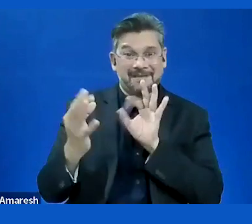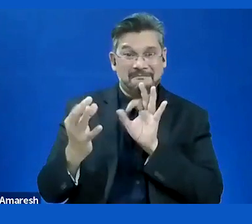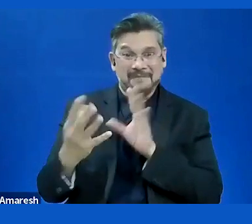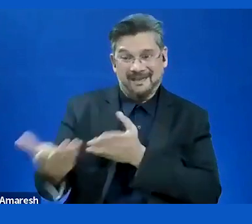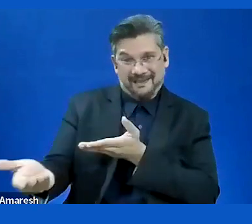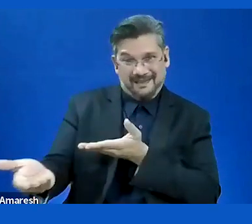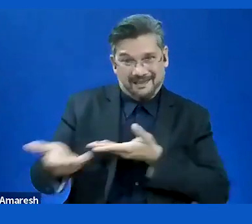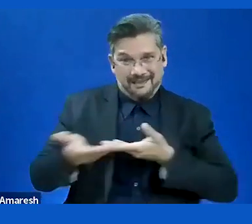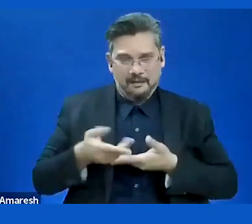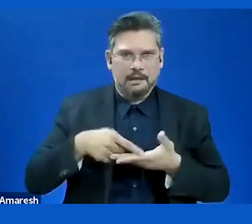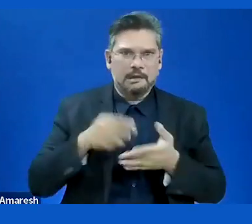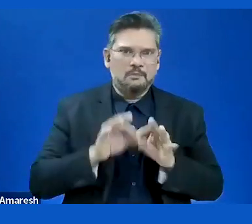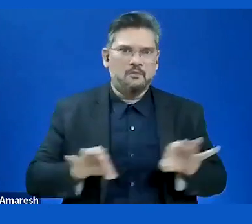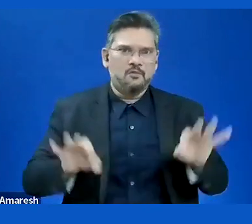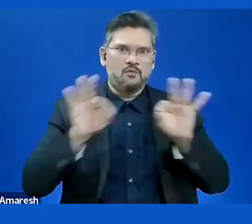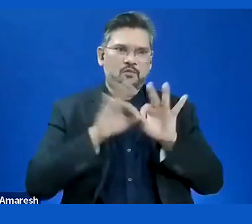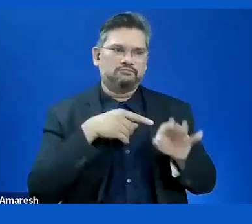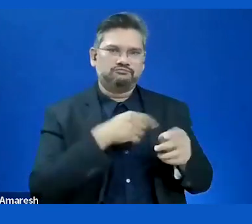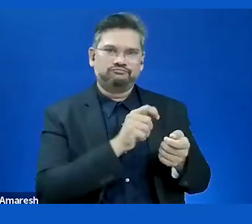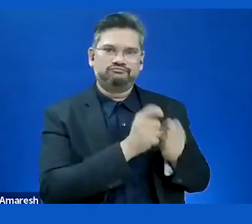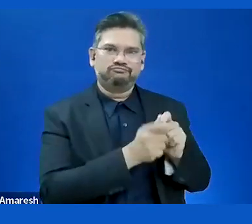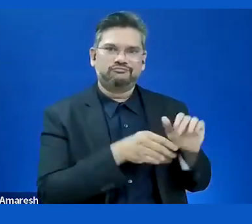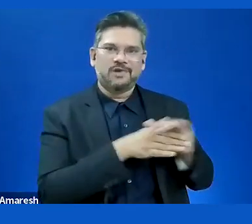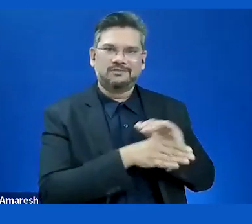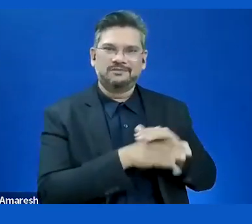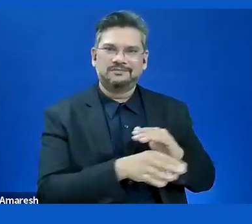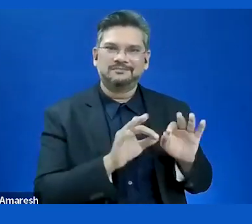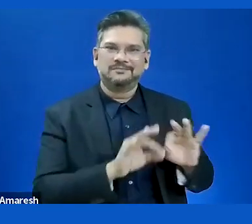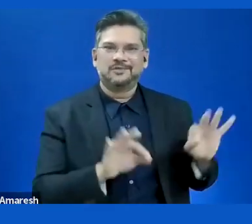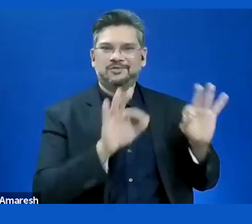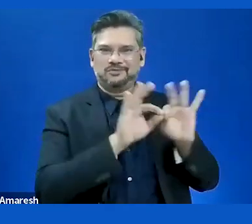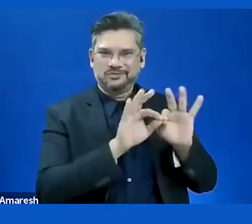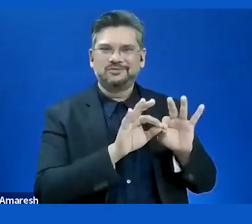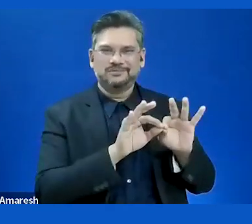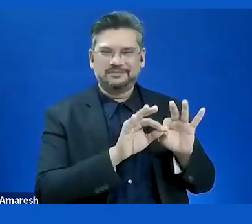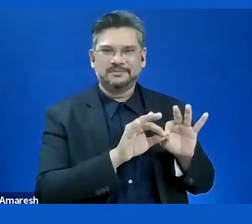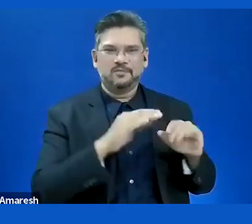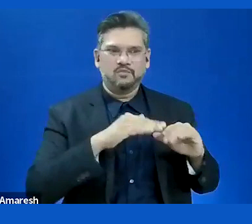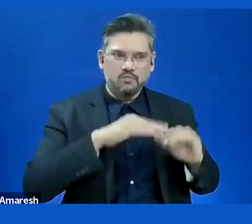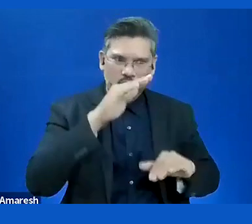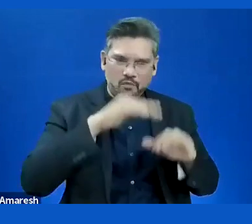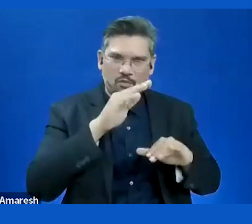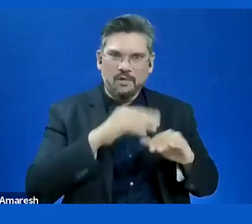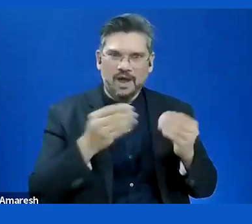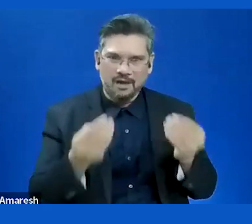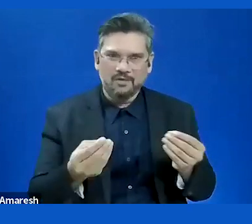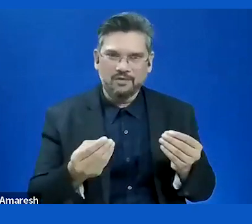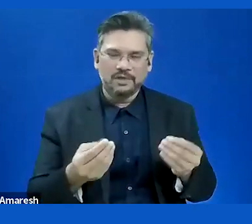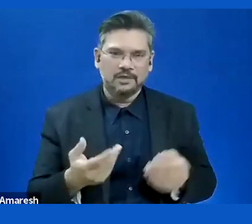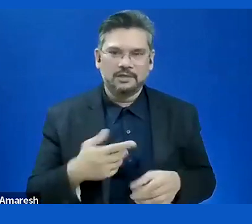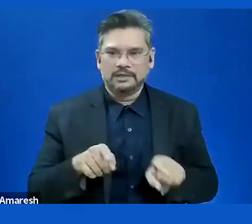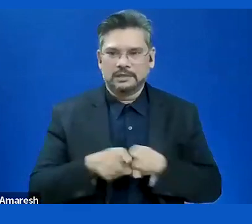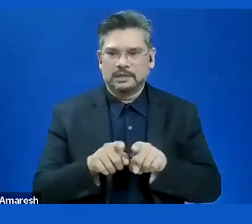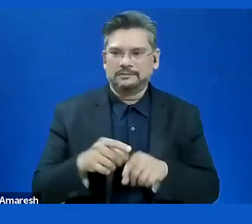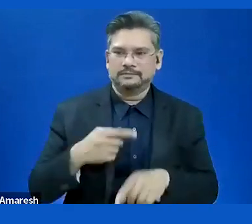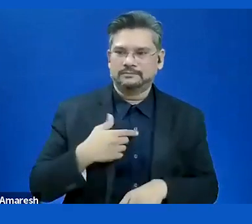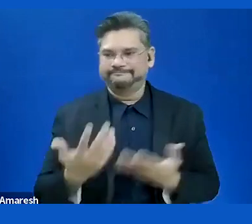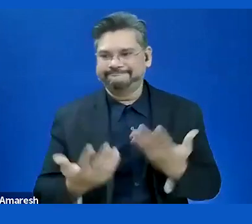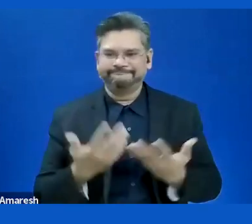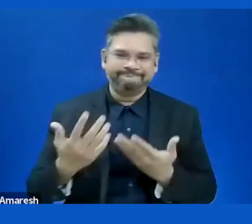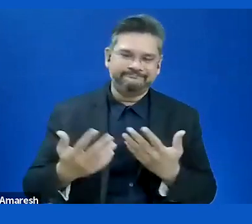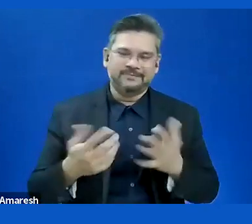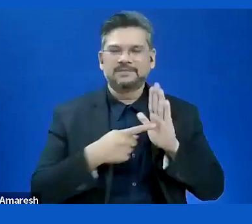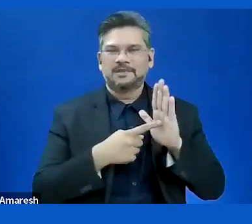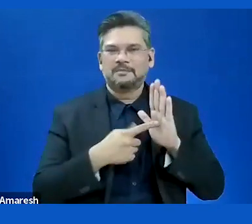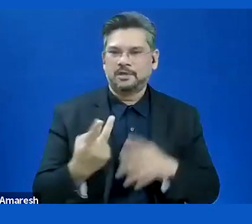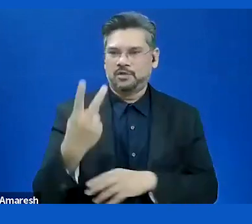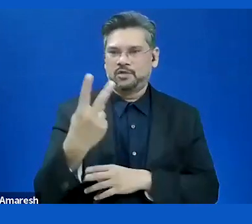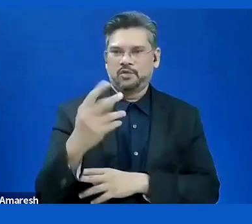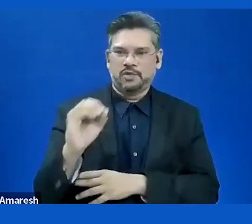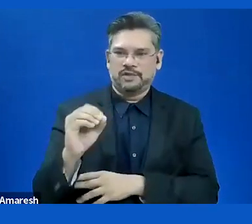with -- so that we don't have to have like people participating in the inter-testing. We try to